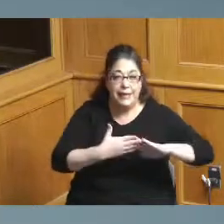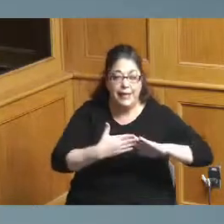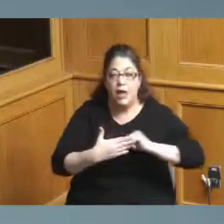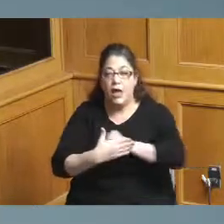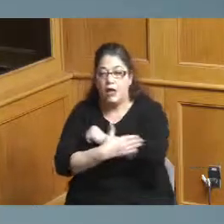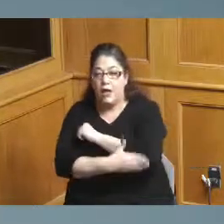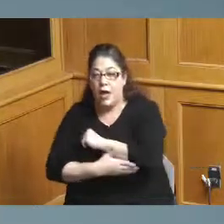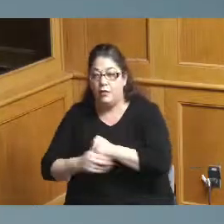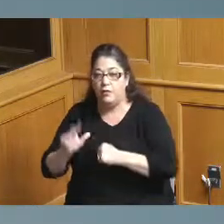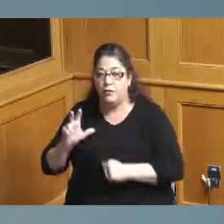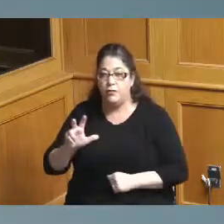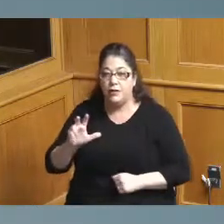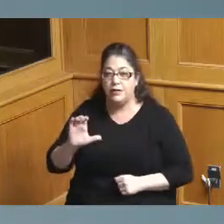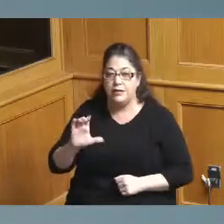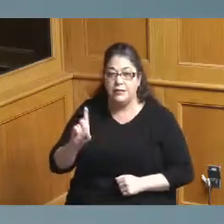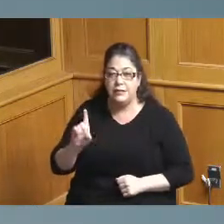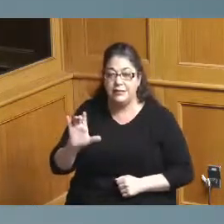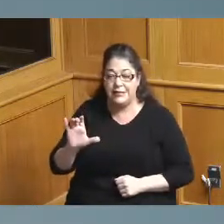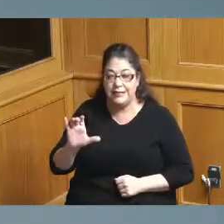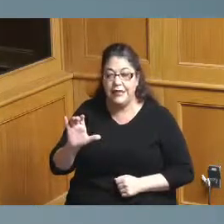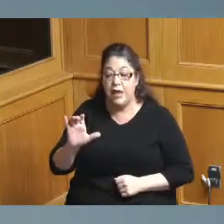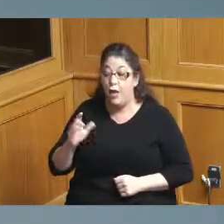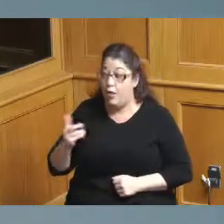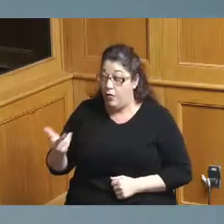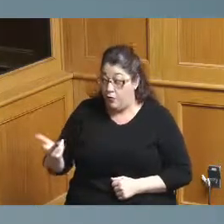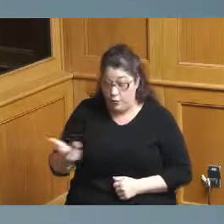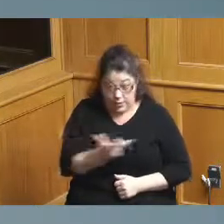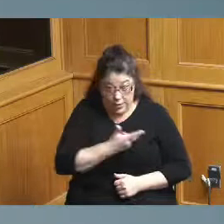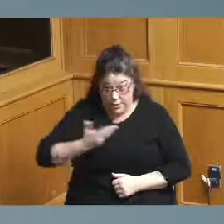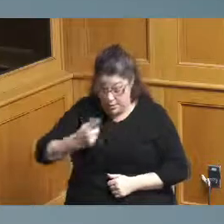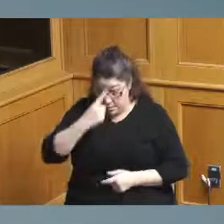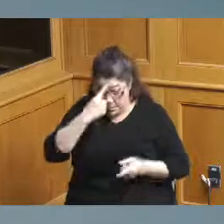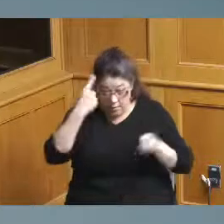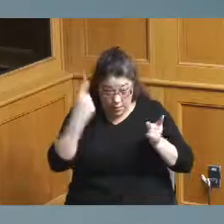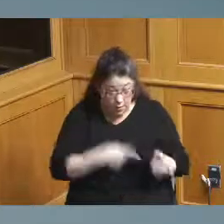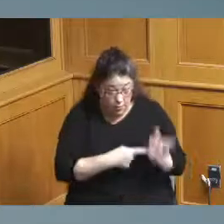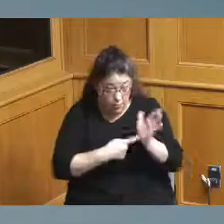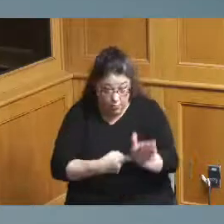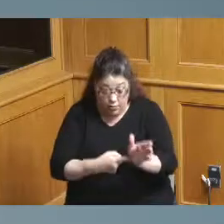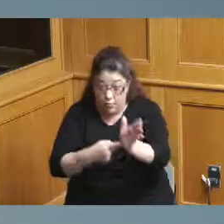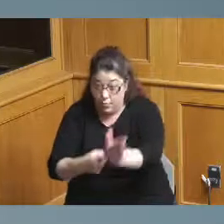would then include an agreed upon scope of work so if there's any changes at all that the Board would